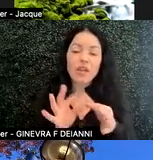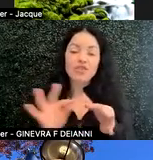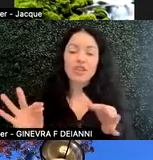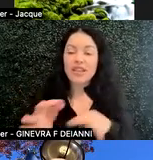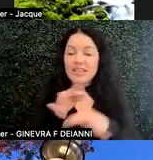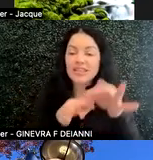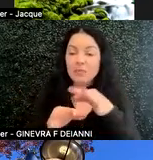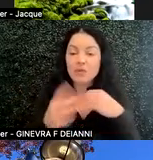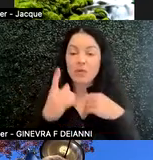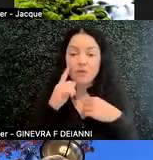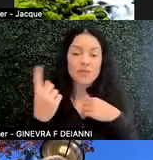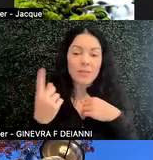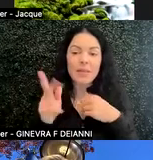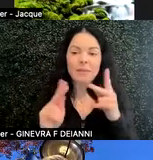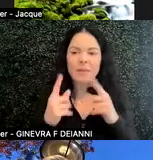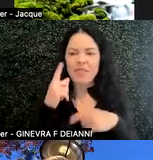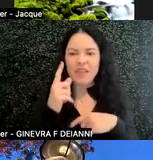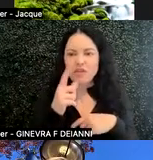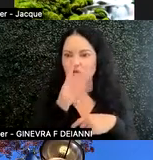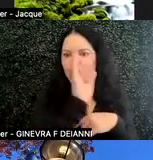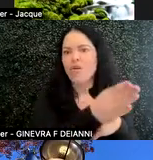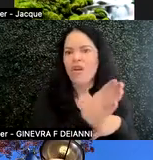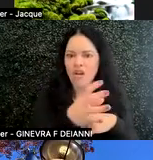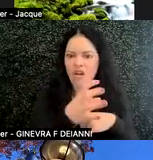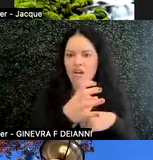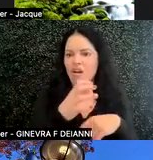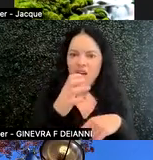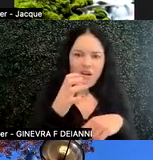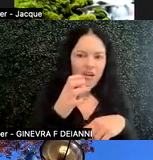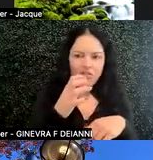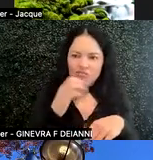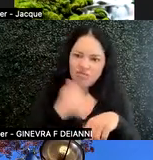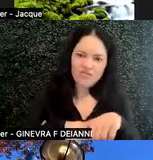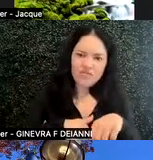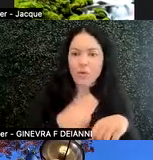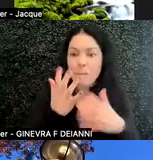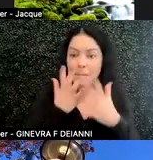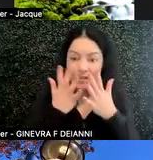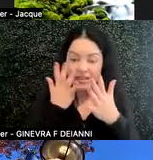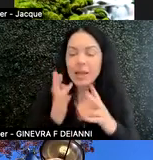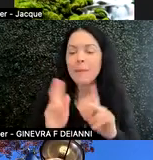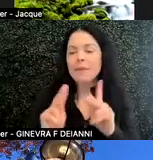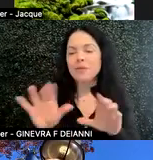that people think is too blunt or harsh or embarrassing. So people do this with the word disability quite a bit.